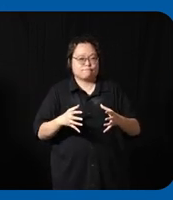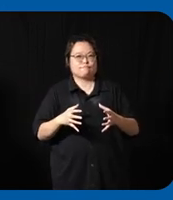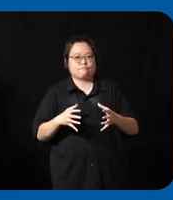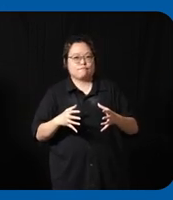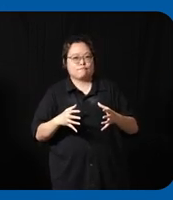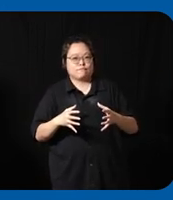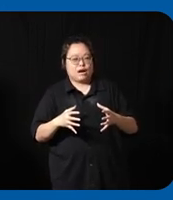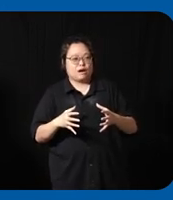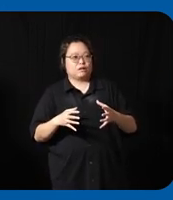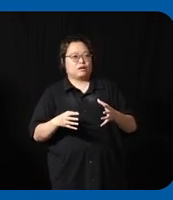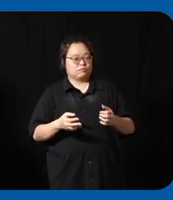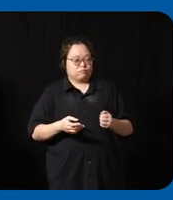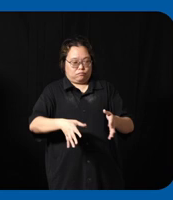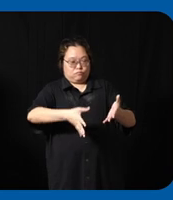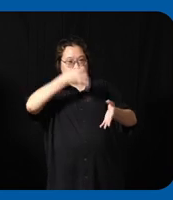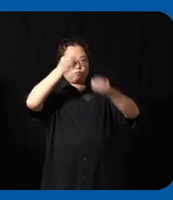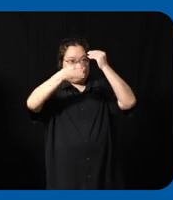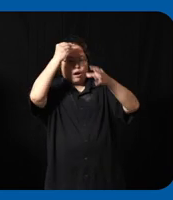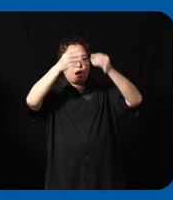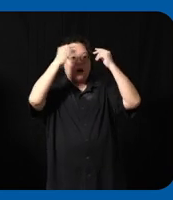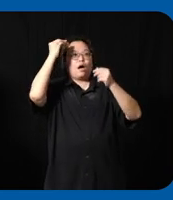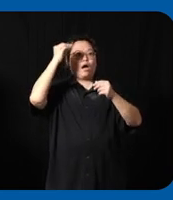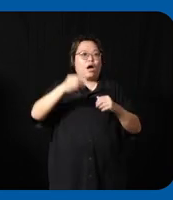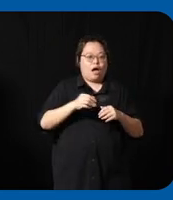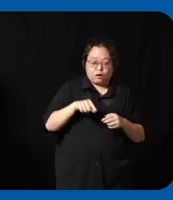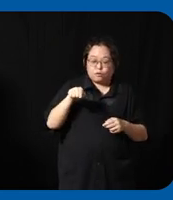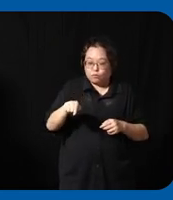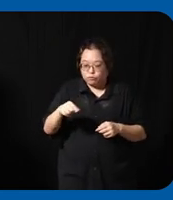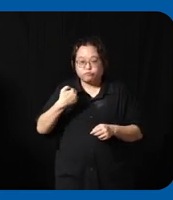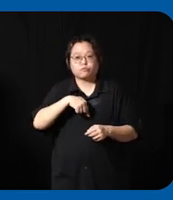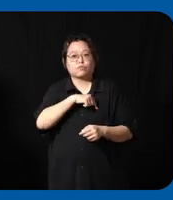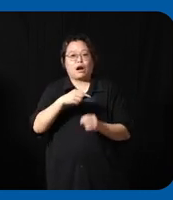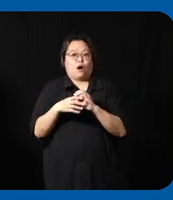take back this ideas is really about how we adapt it back into our own countries to have Collective